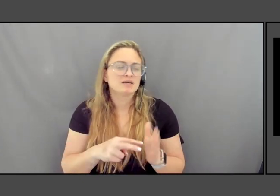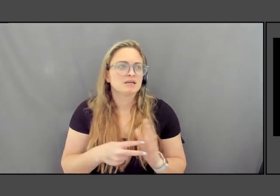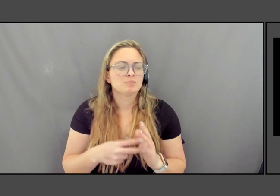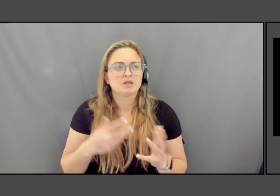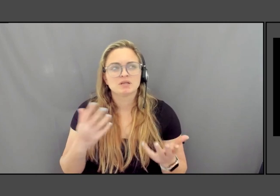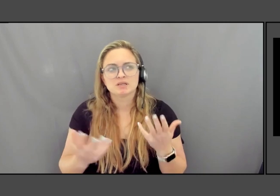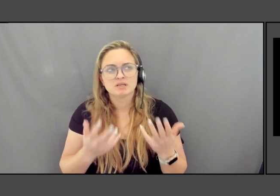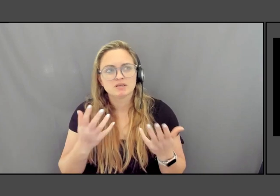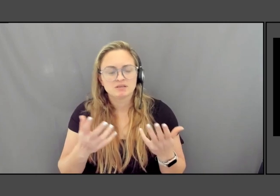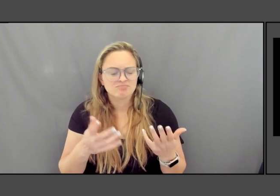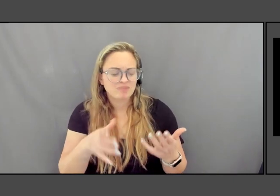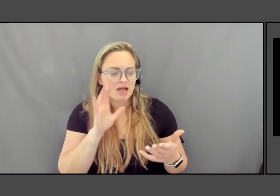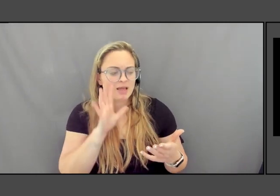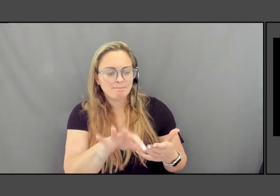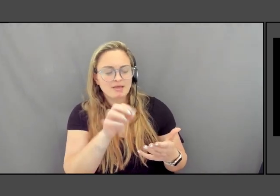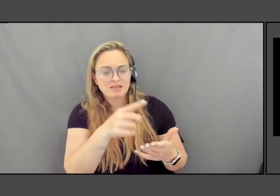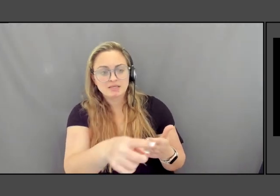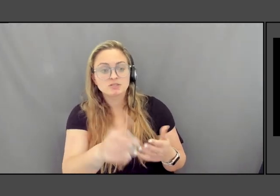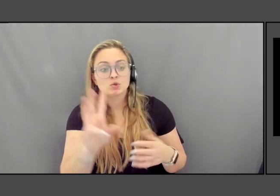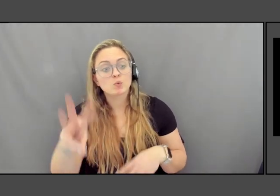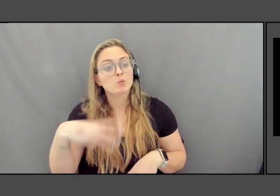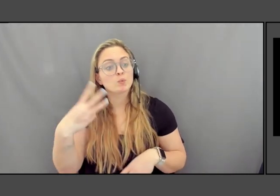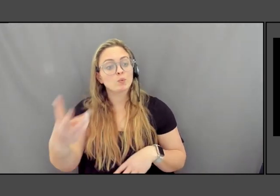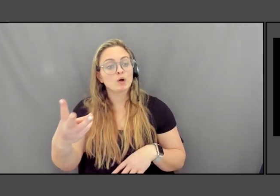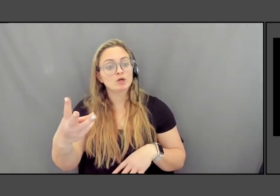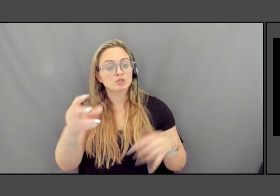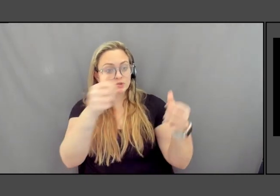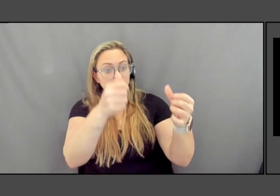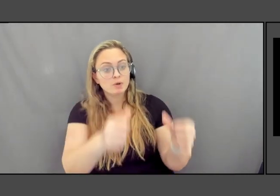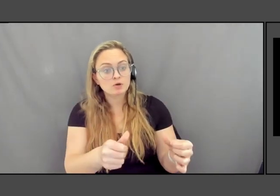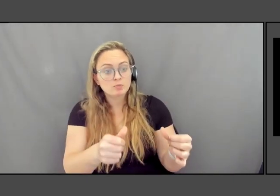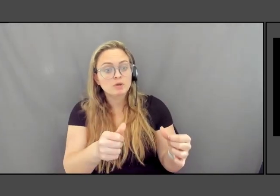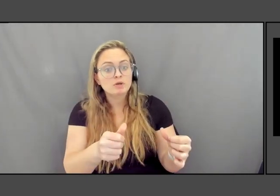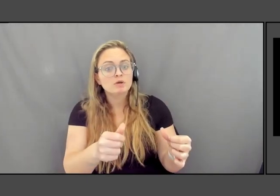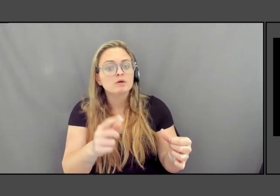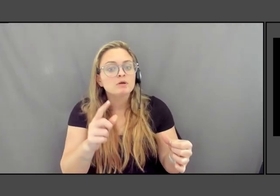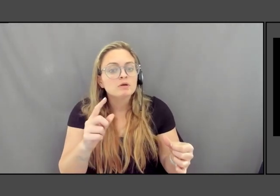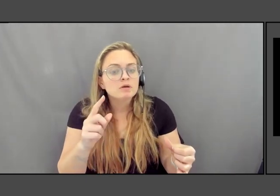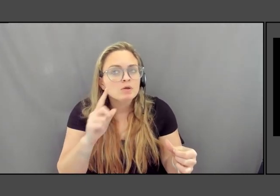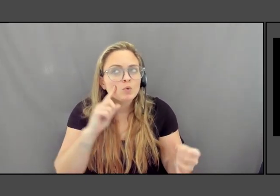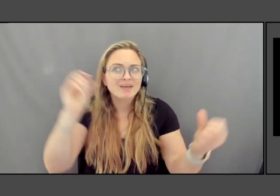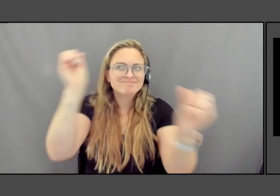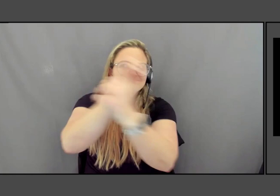the Washington Monument, which is what we sort of think what might have been thought of as monuments.